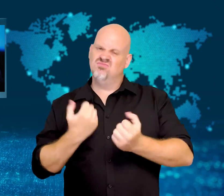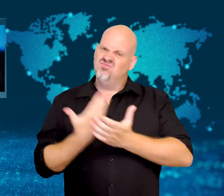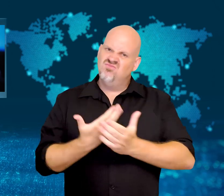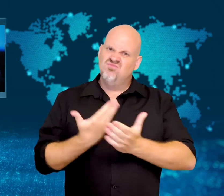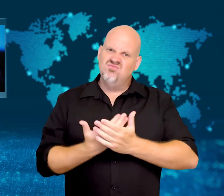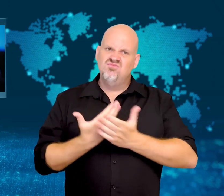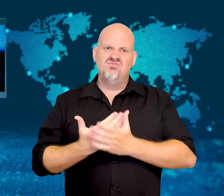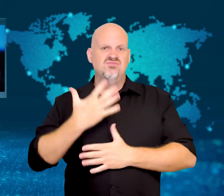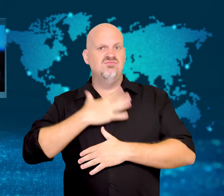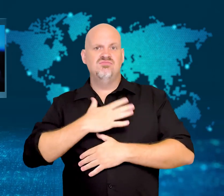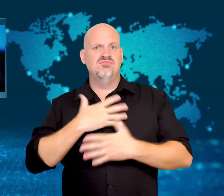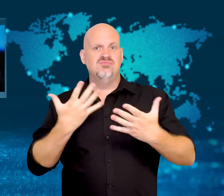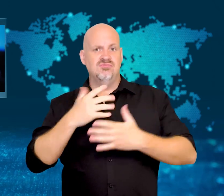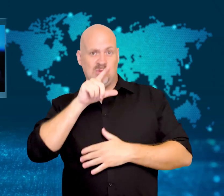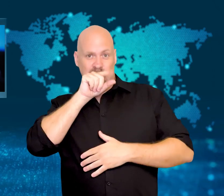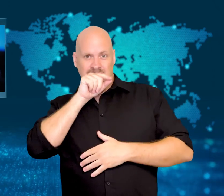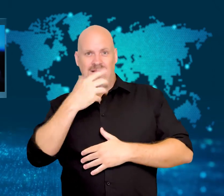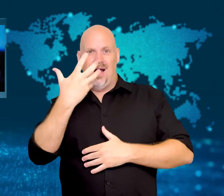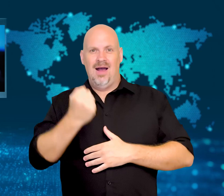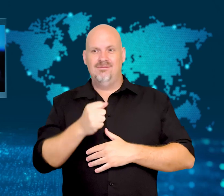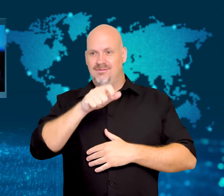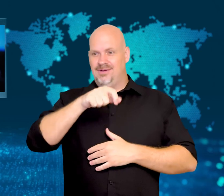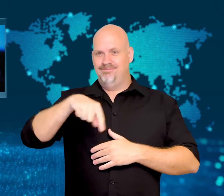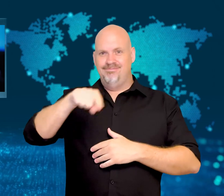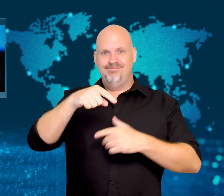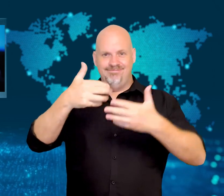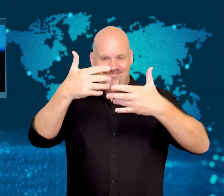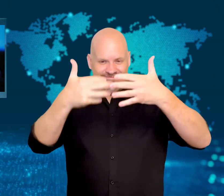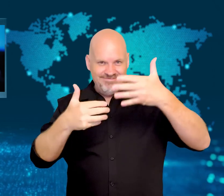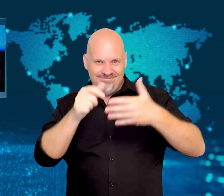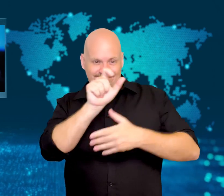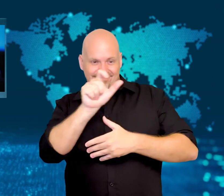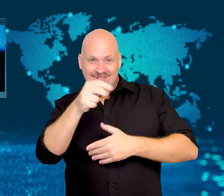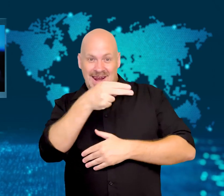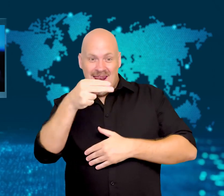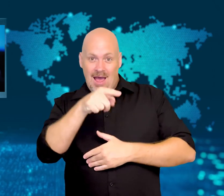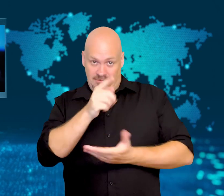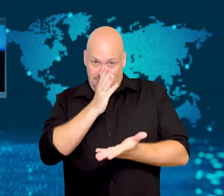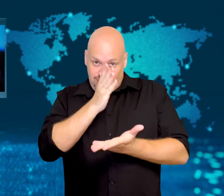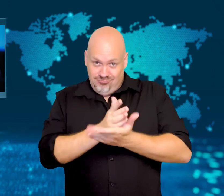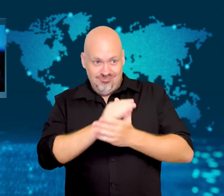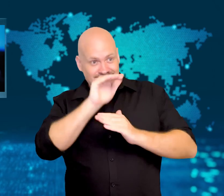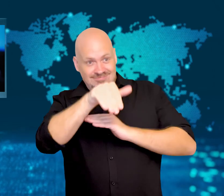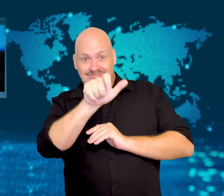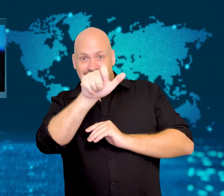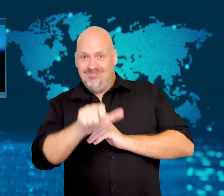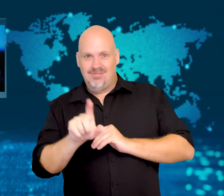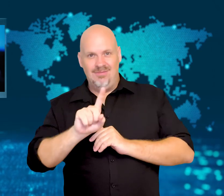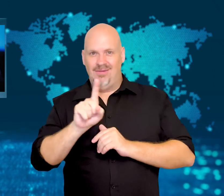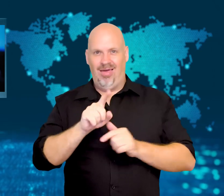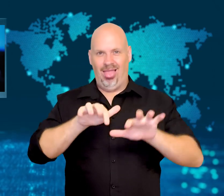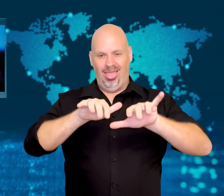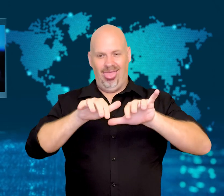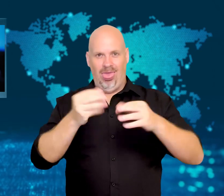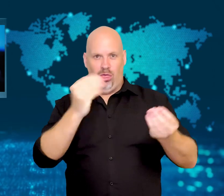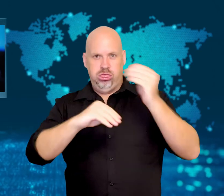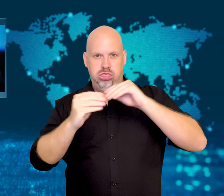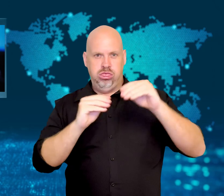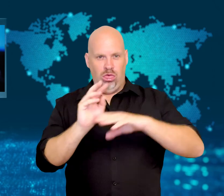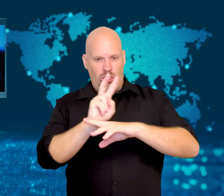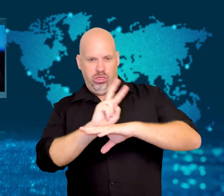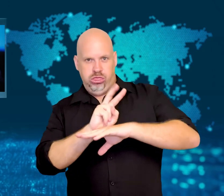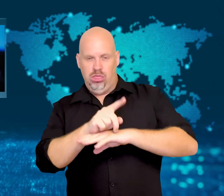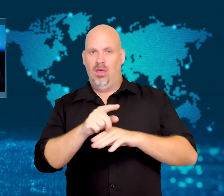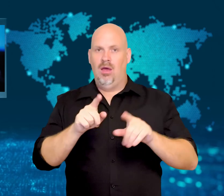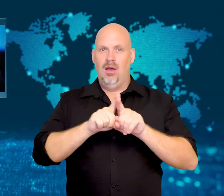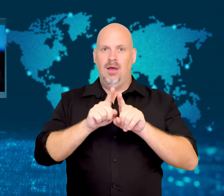Musk has been vocal about wanting to remove "spam bots"